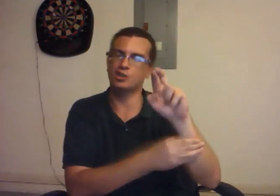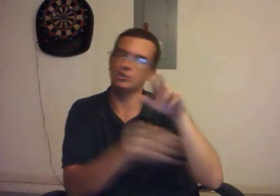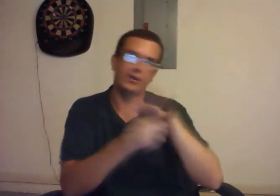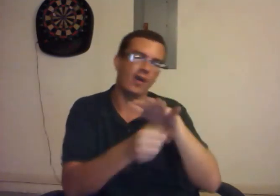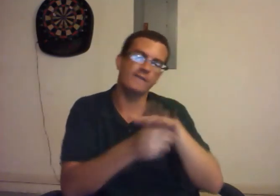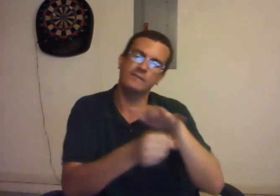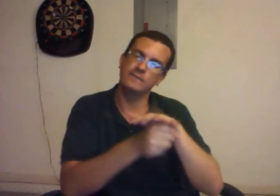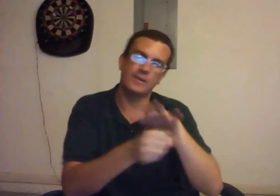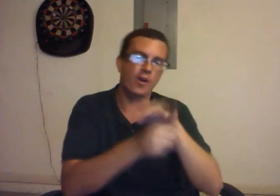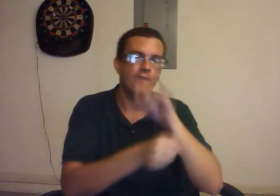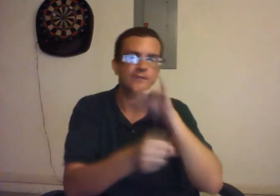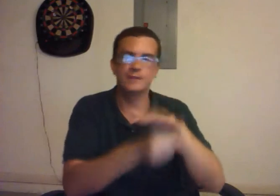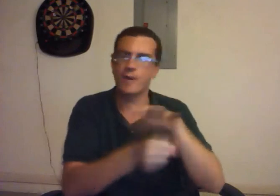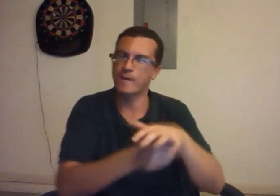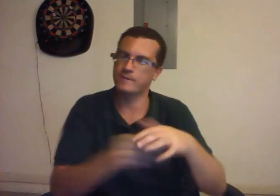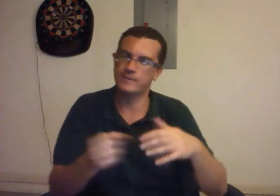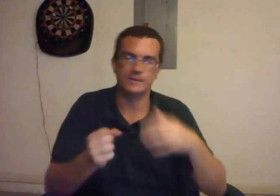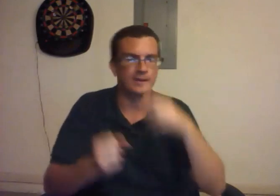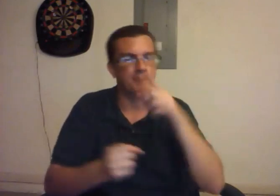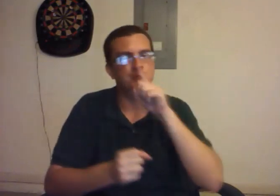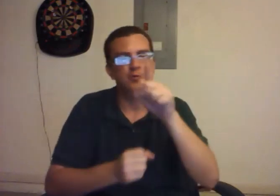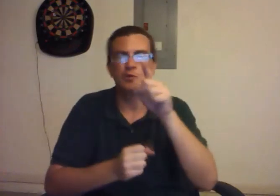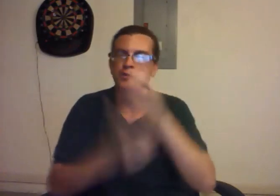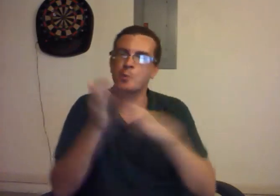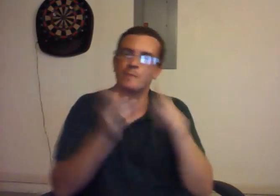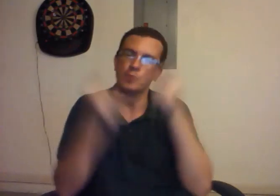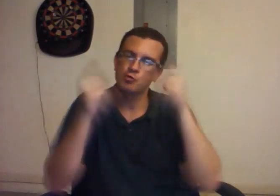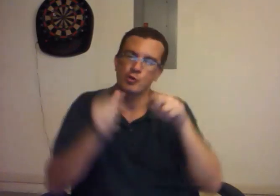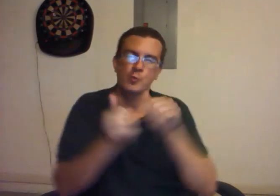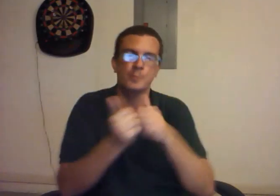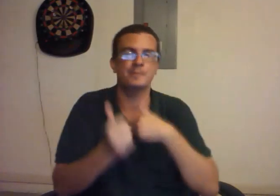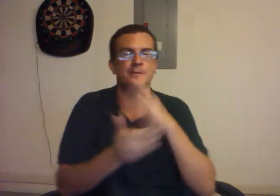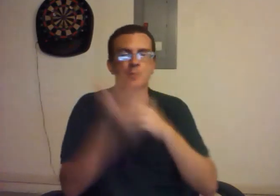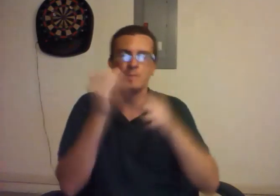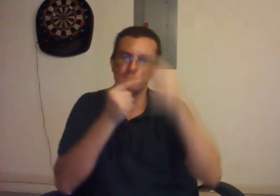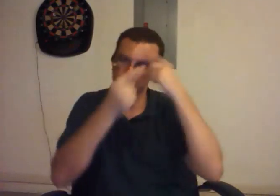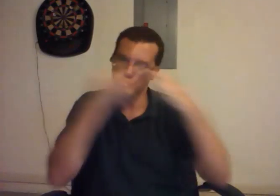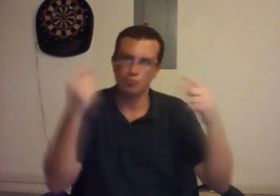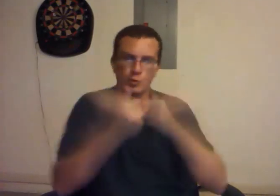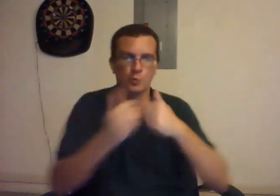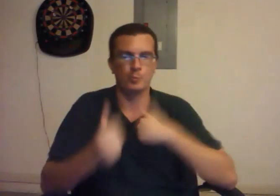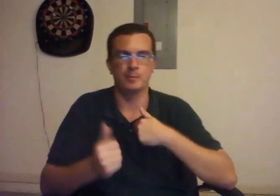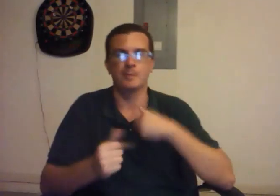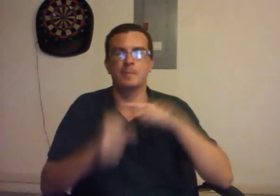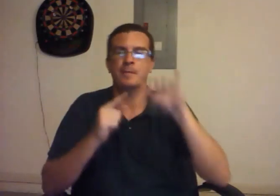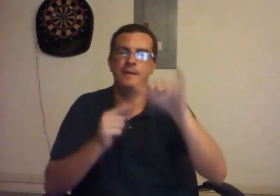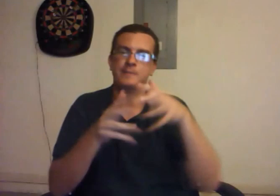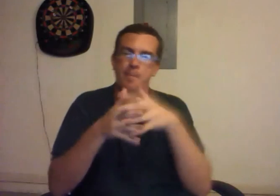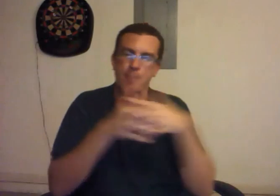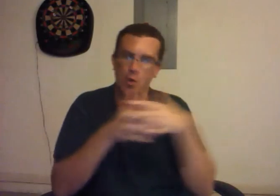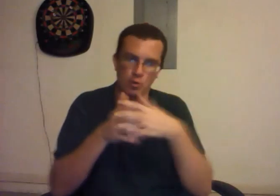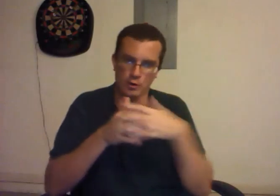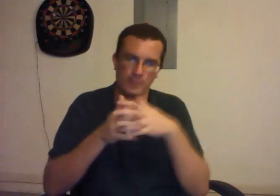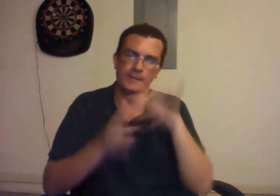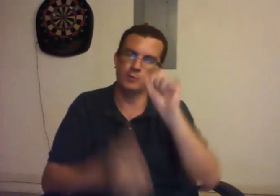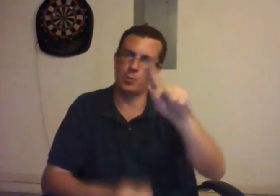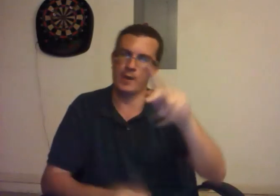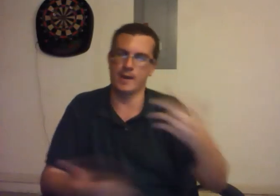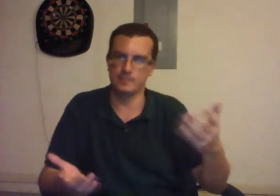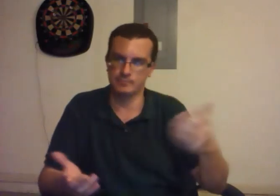Enough. Enough is enough. I'm sure some of you agreed with me. I'm sure some of you disagreed with me. But that's OK. This is America. That's OK.